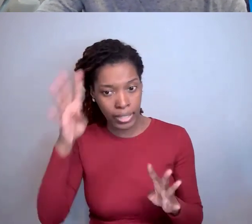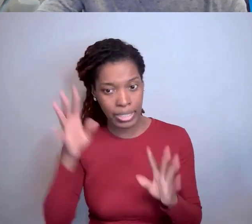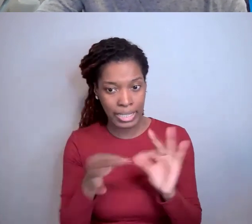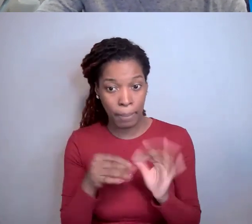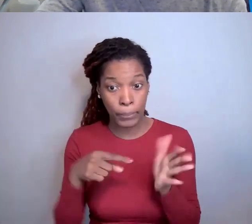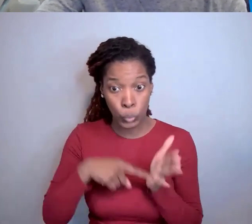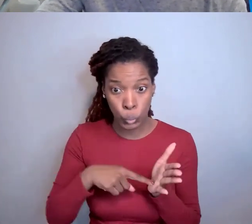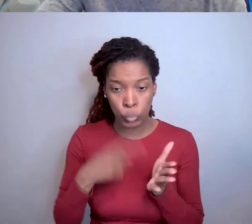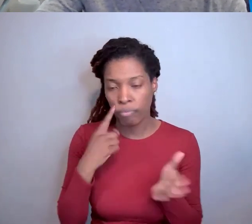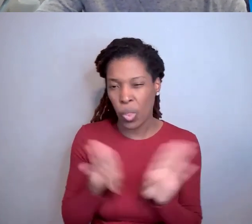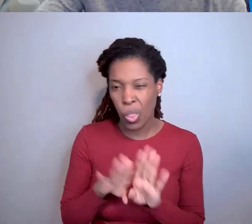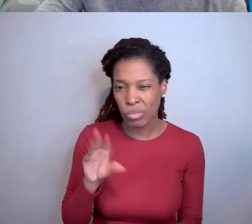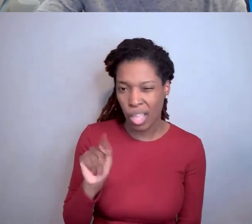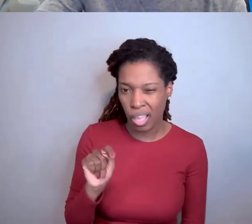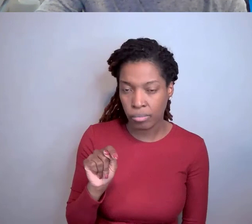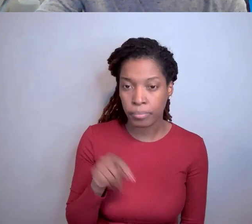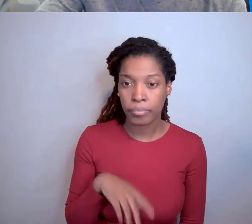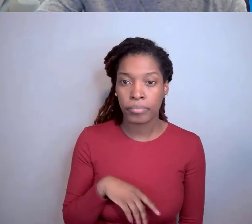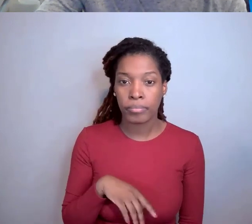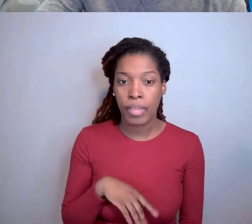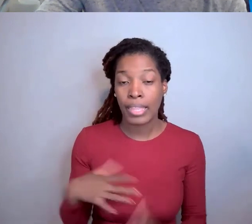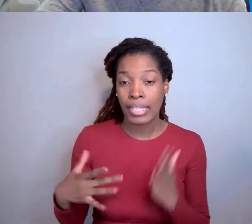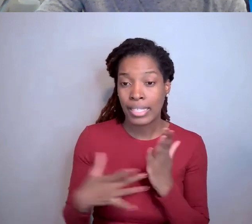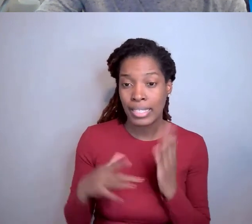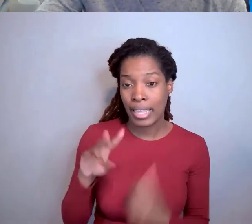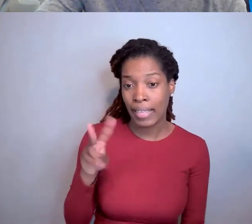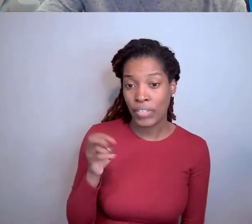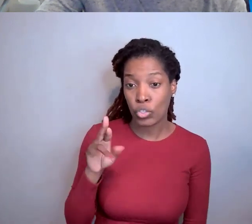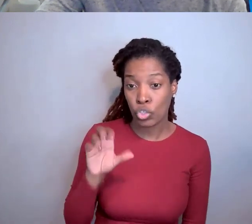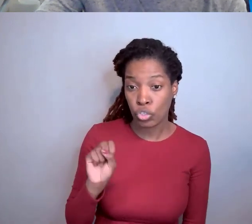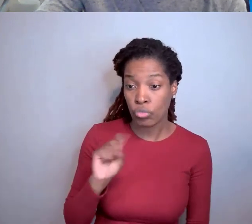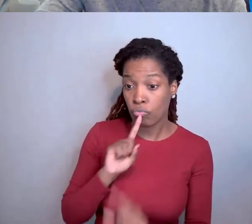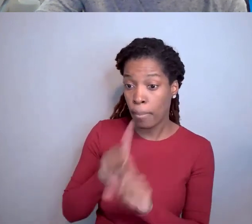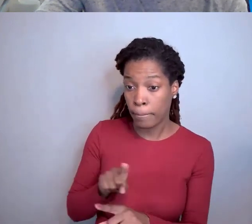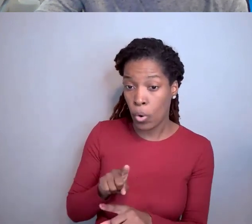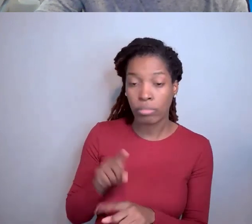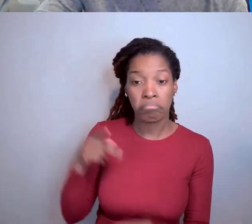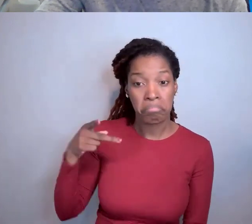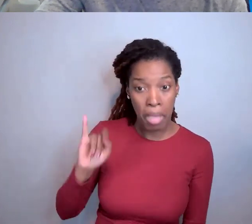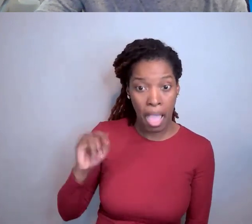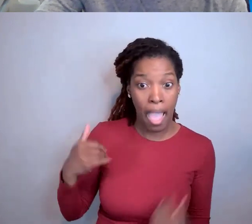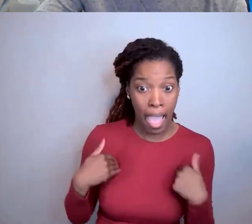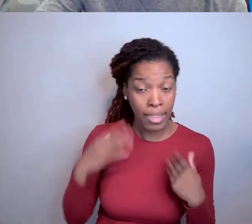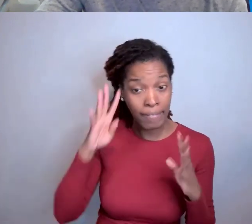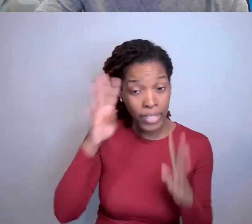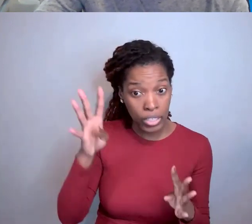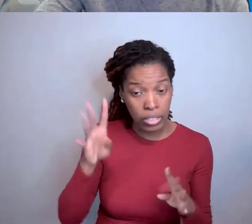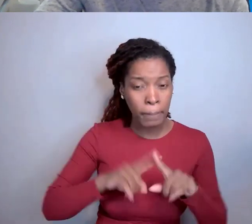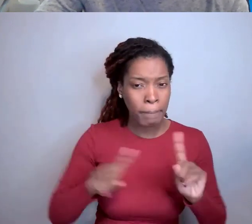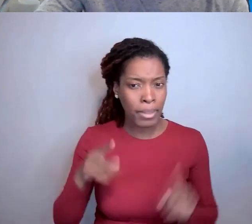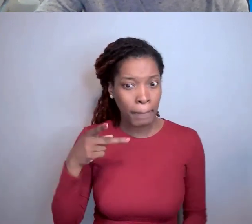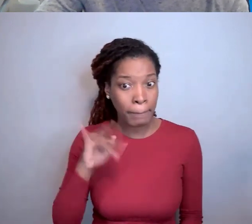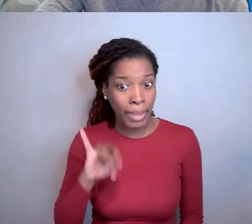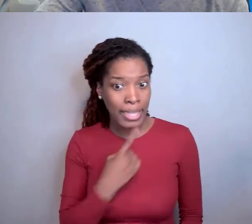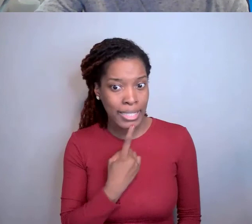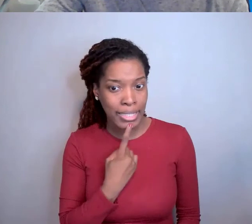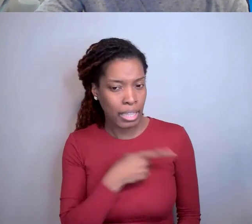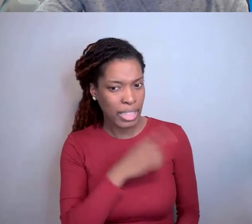The tech ventures reported to them that the PI had an invention, but the PI stated that the inventions did not go through